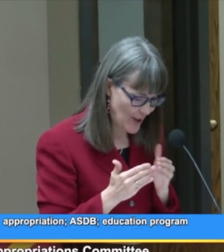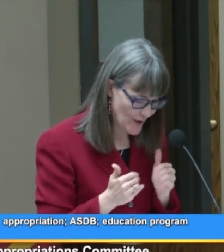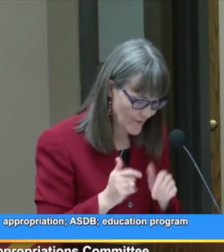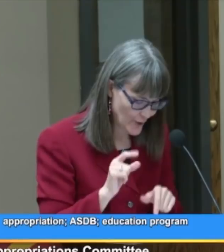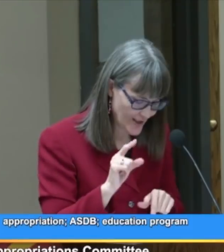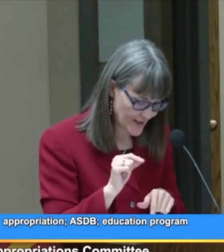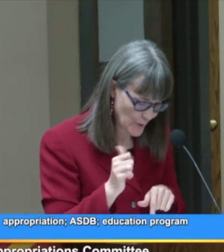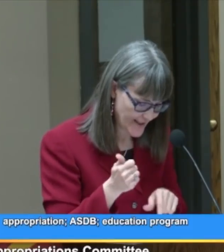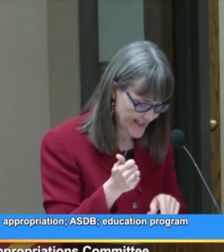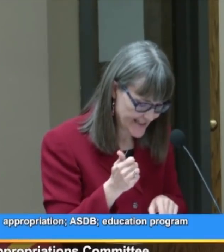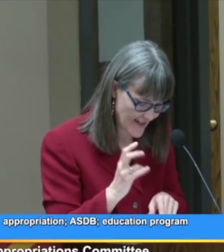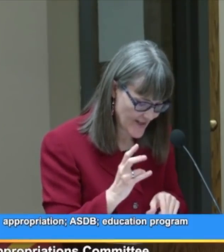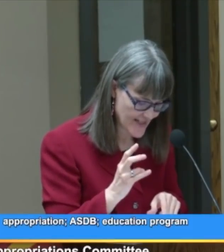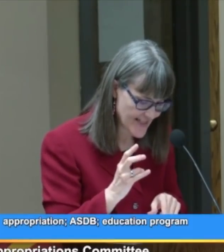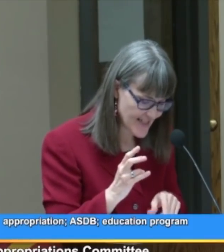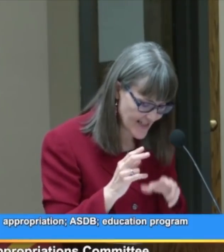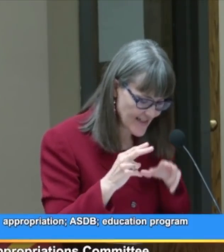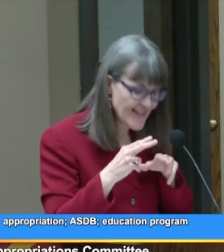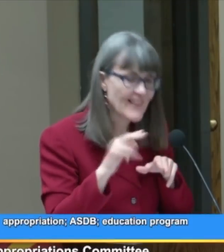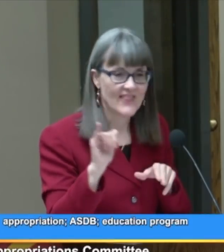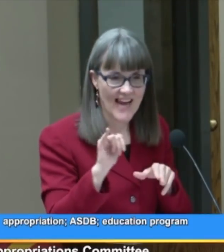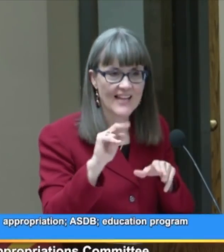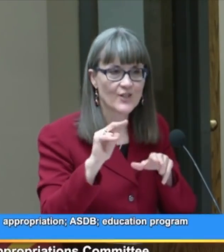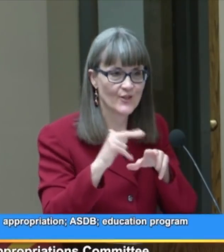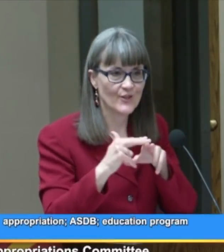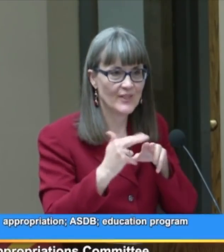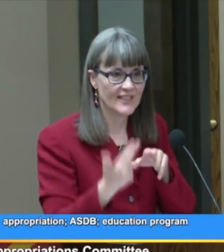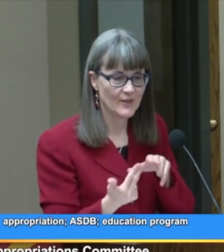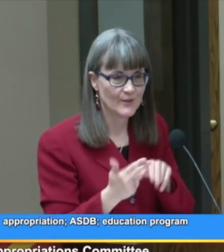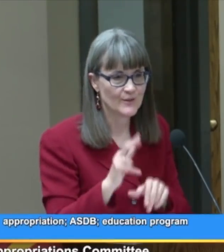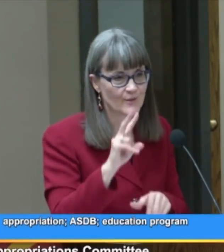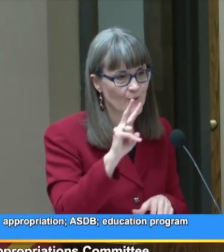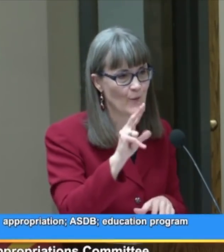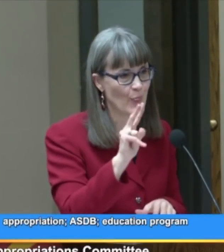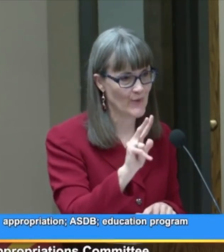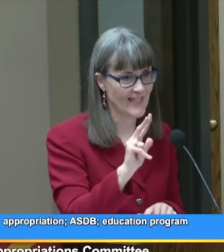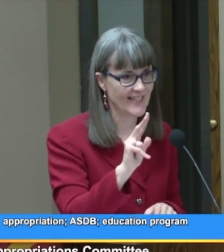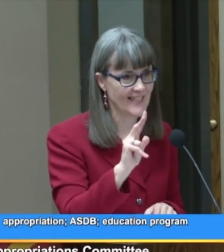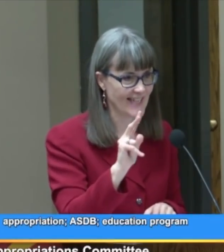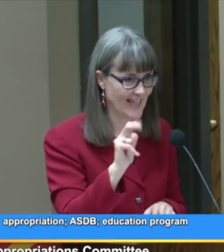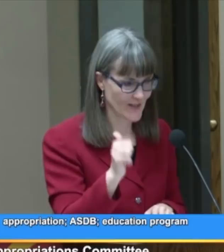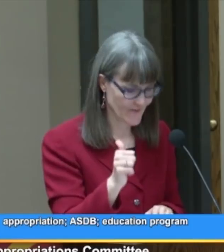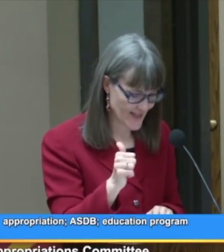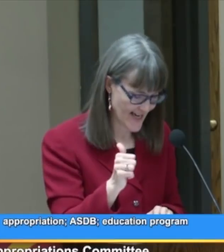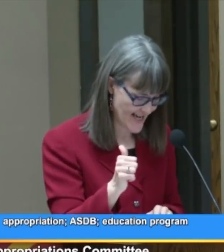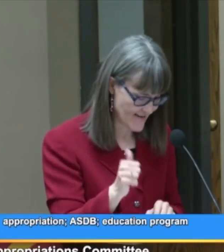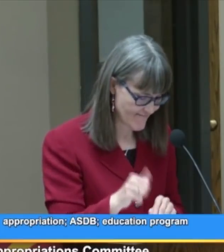however in 2017, that too reduced to 3 out of 10.